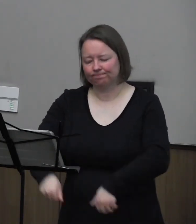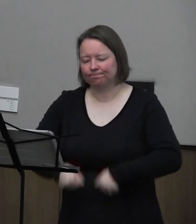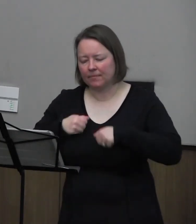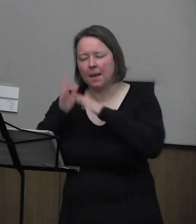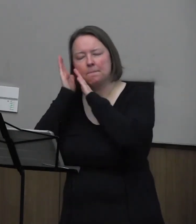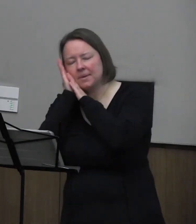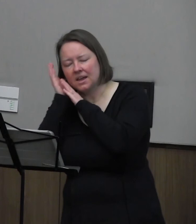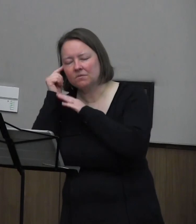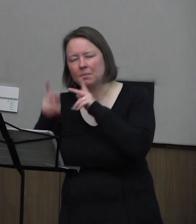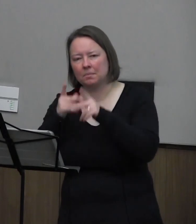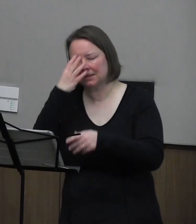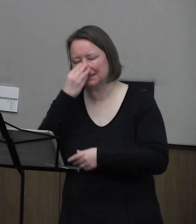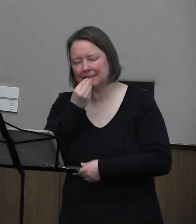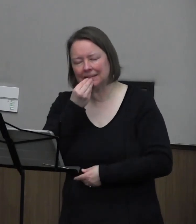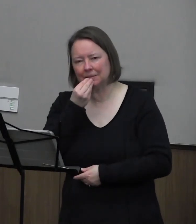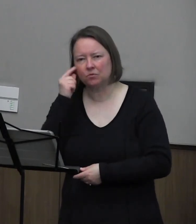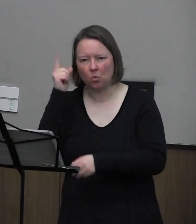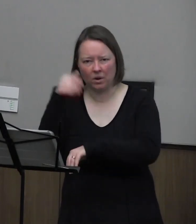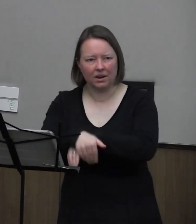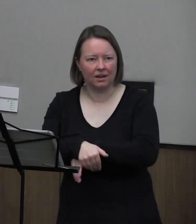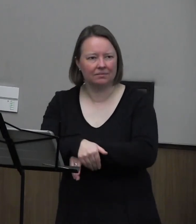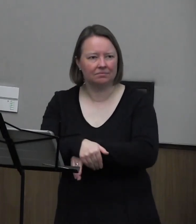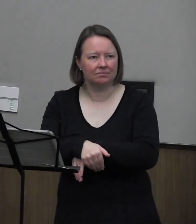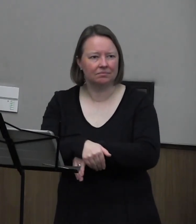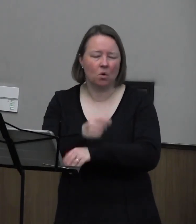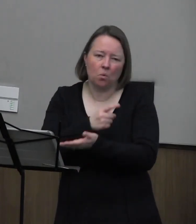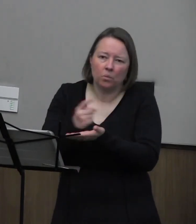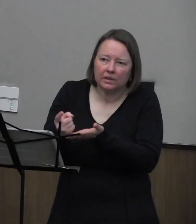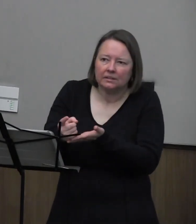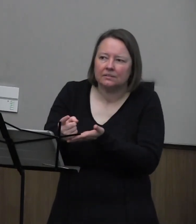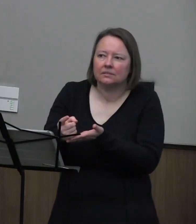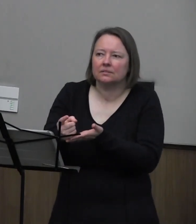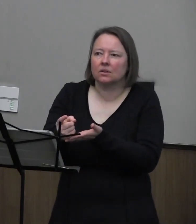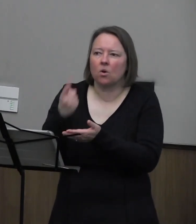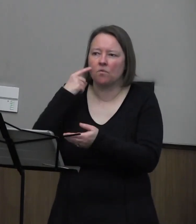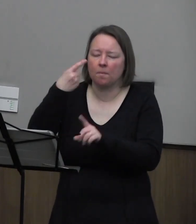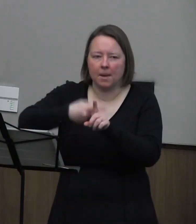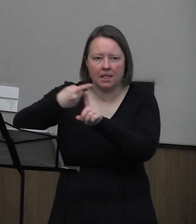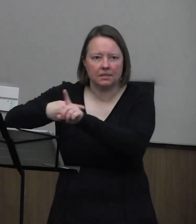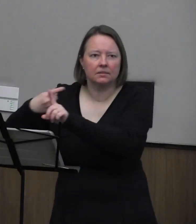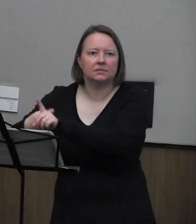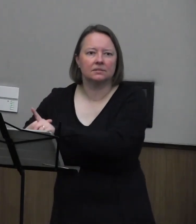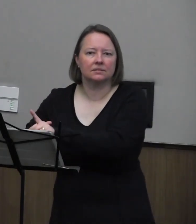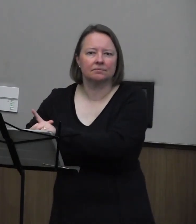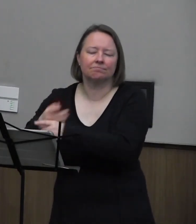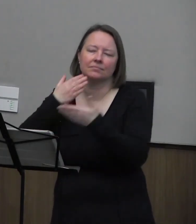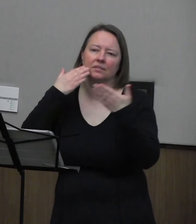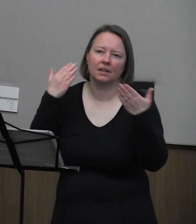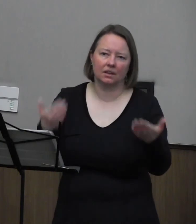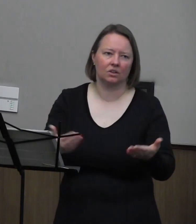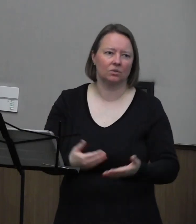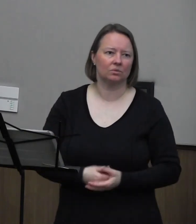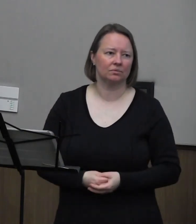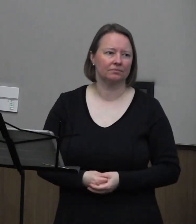to sleep for a night, a week, or for months, thank you;